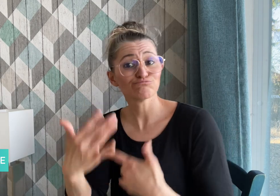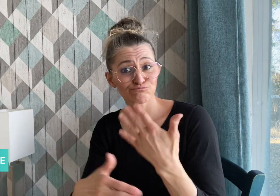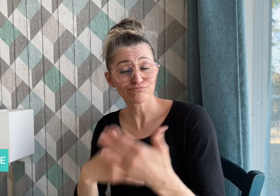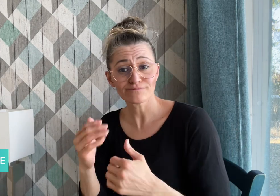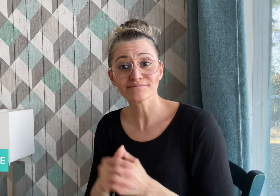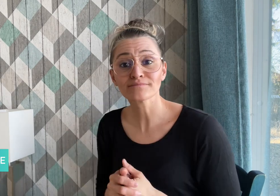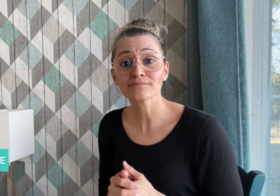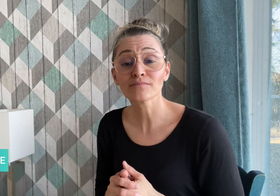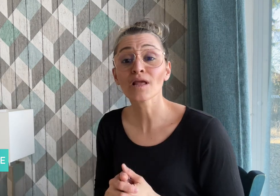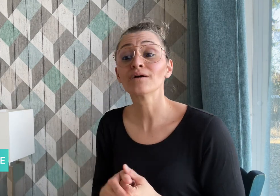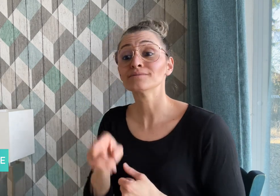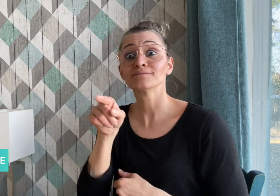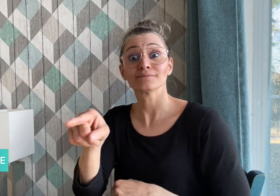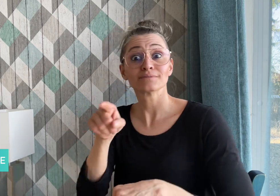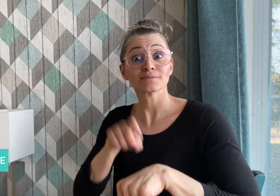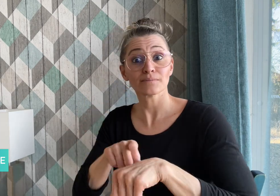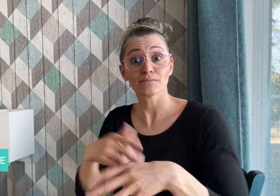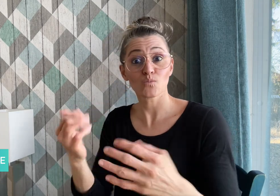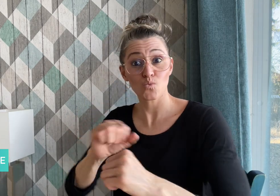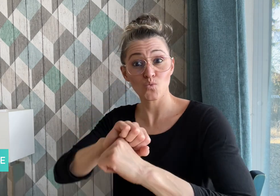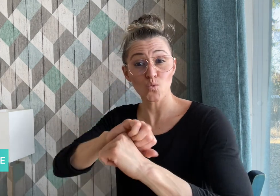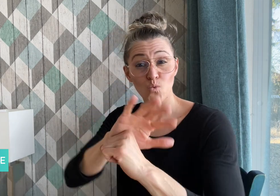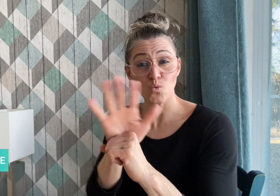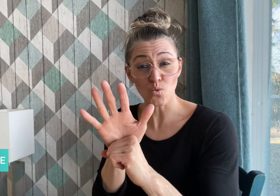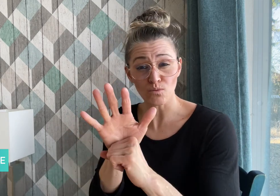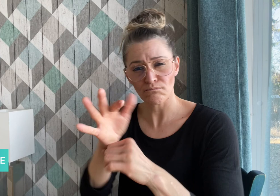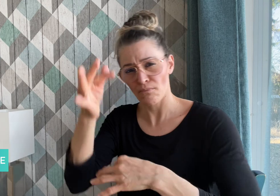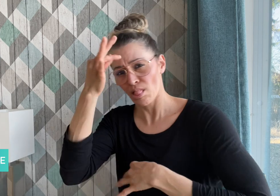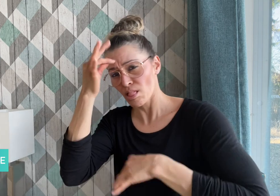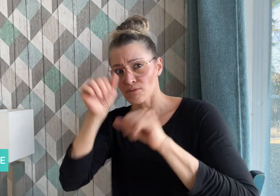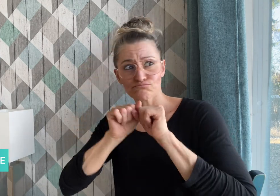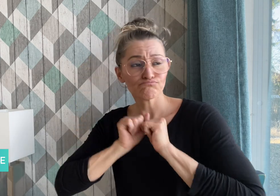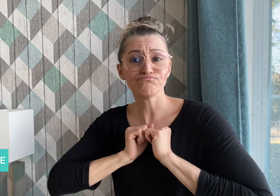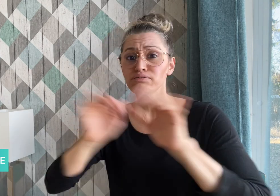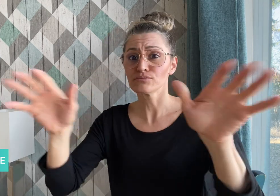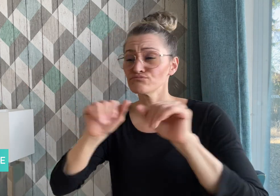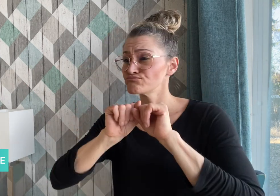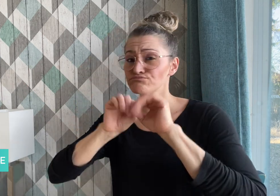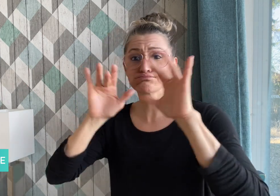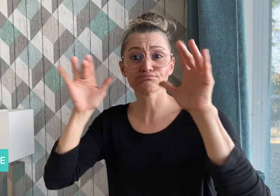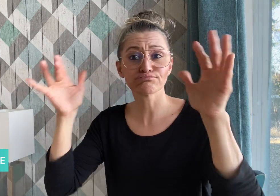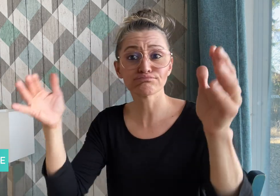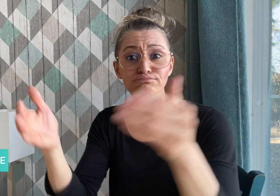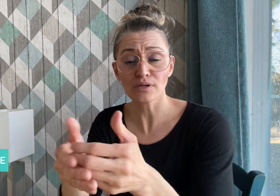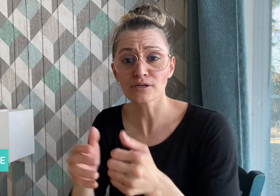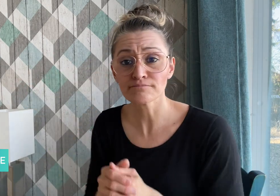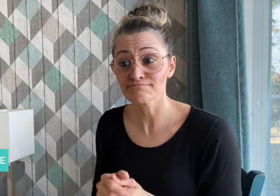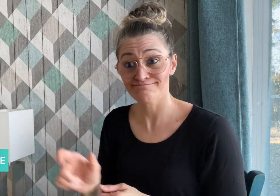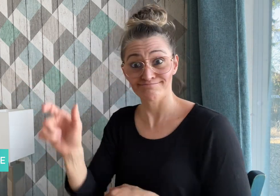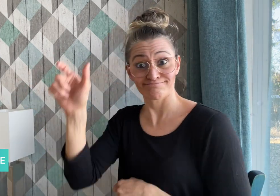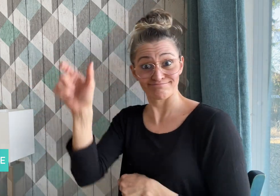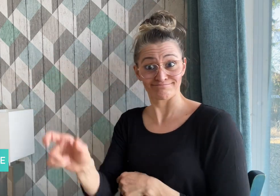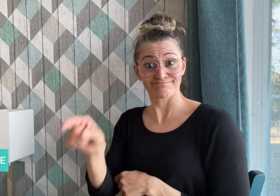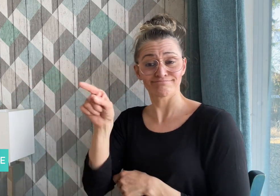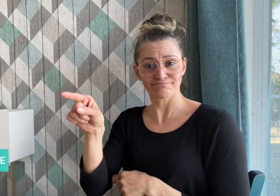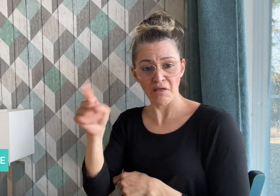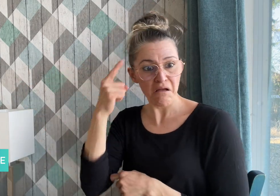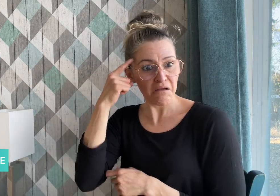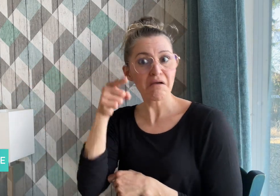During the COVID-19 pandemic, Trayshun took part